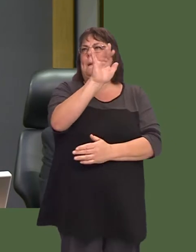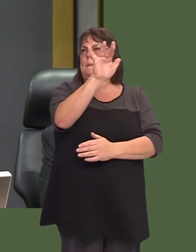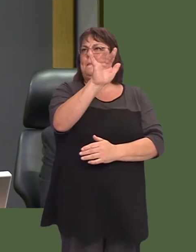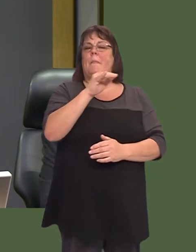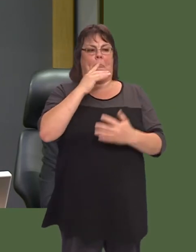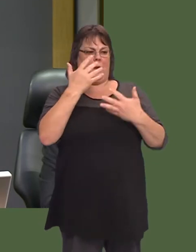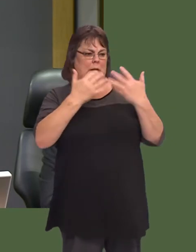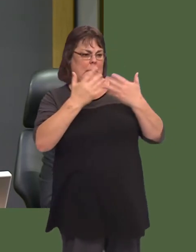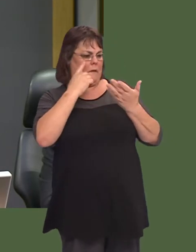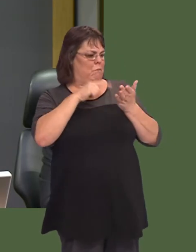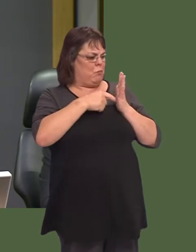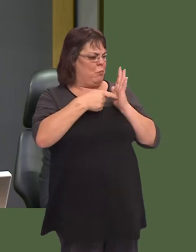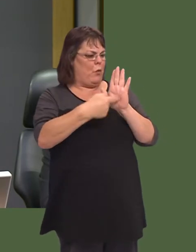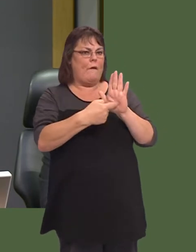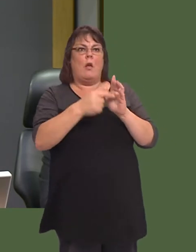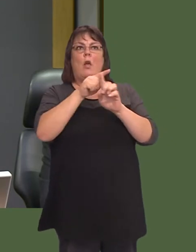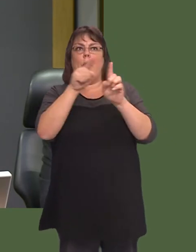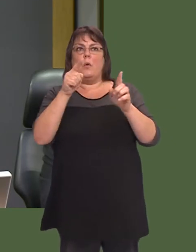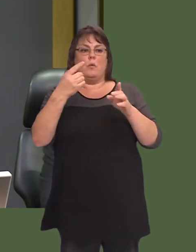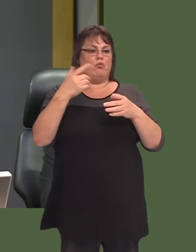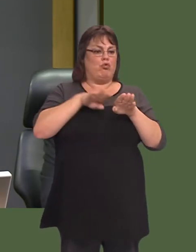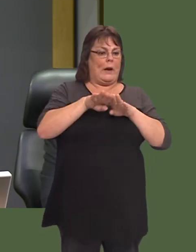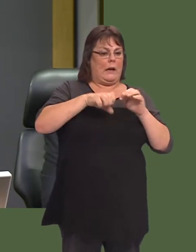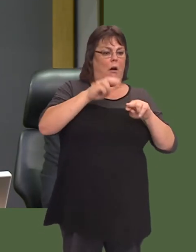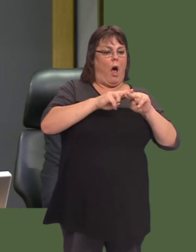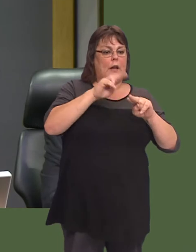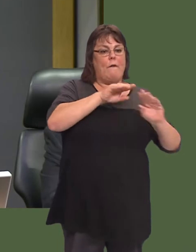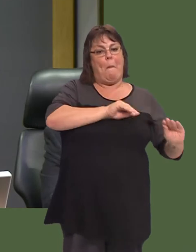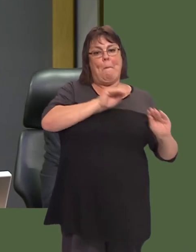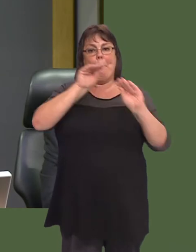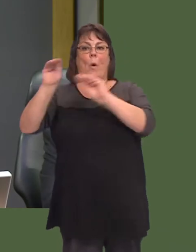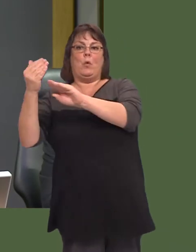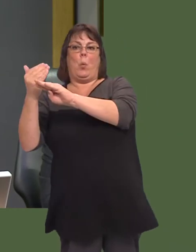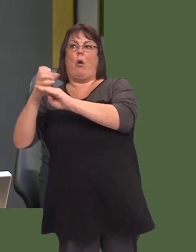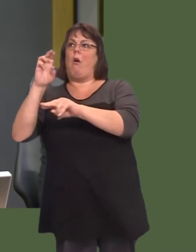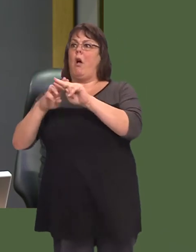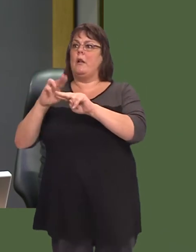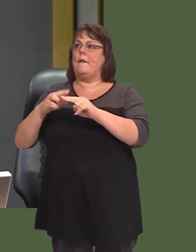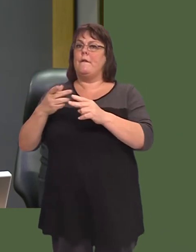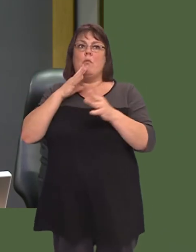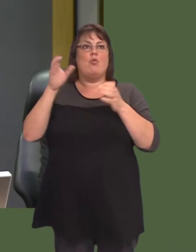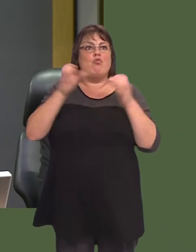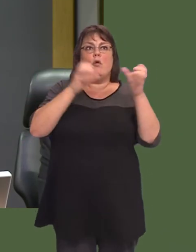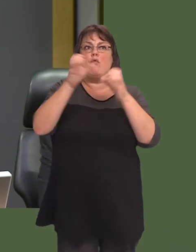The fact is, and the statistics prove this, that those who train in Cardiff move over into England. We cannot recruit.